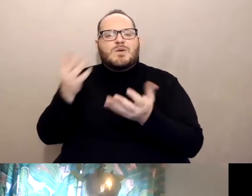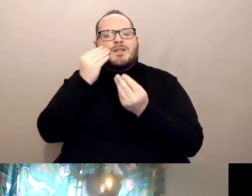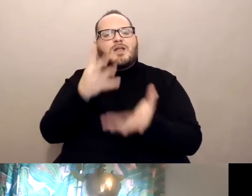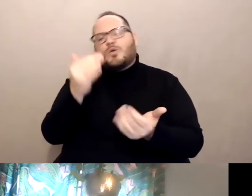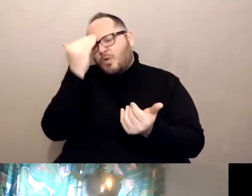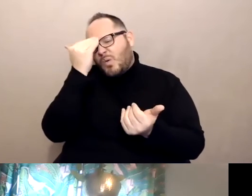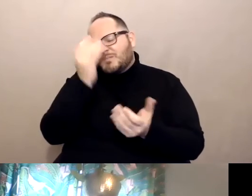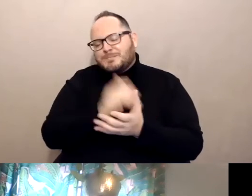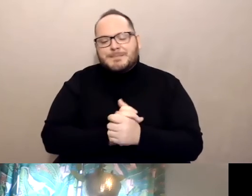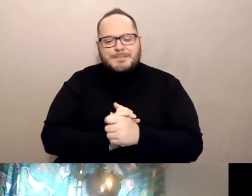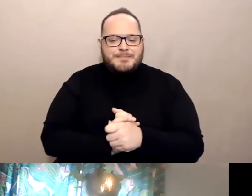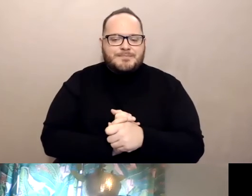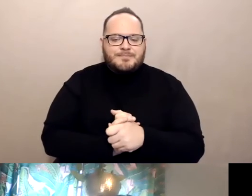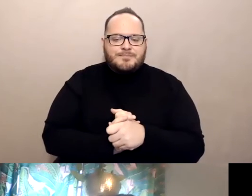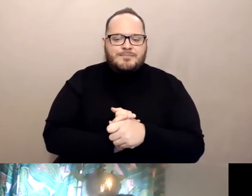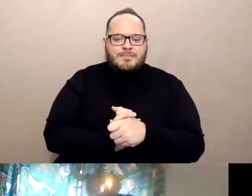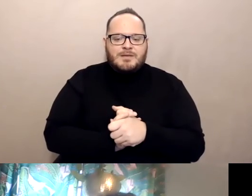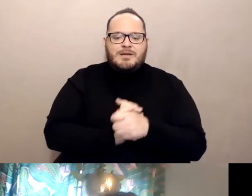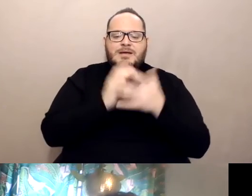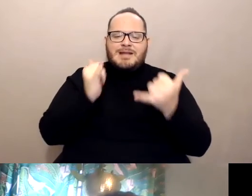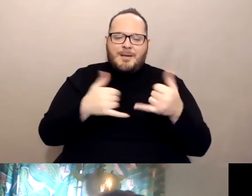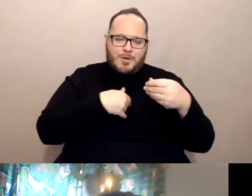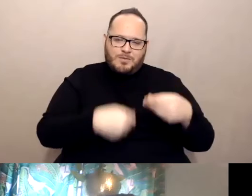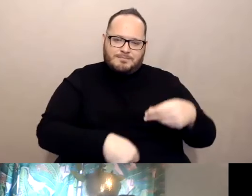Now, let me see some of the questions here that were sent in.